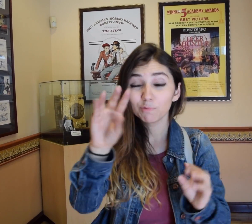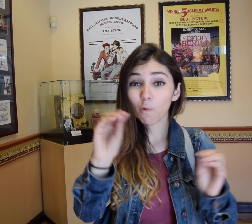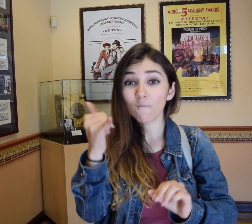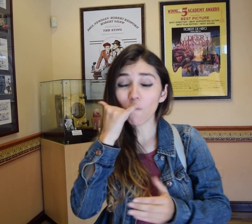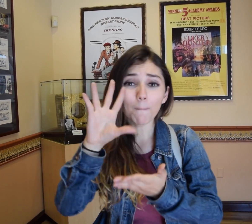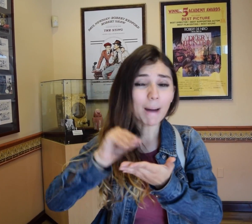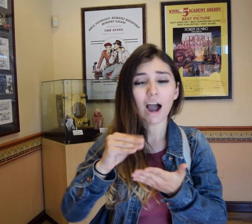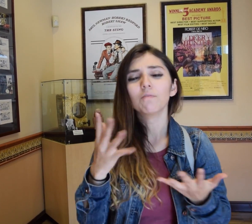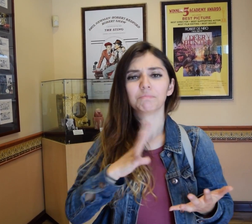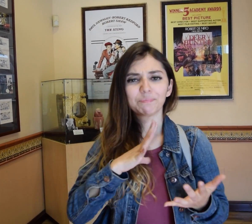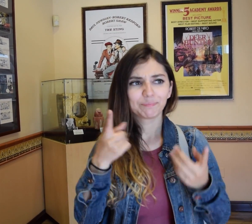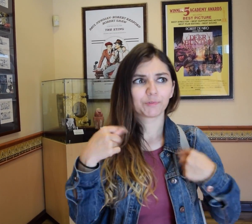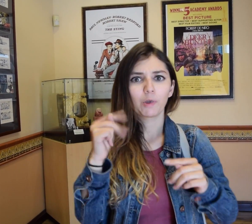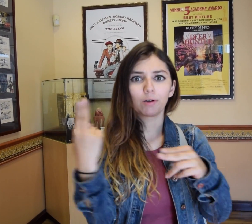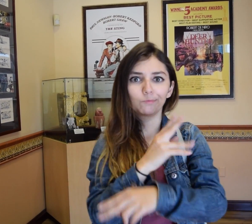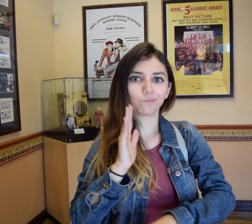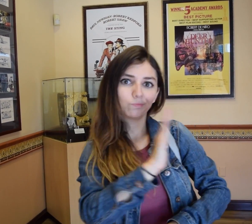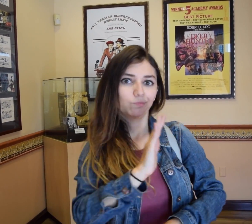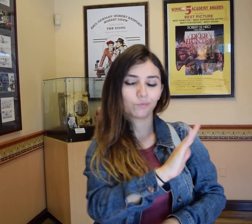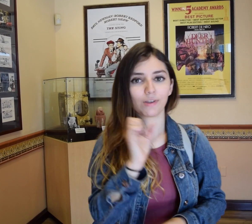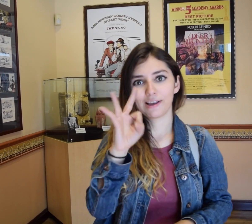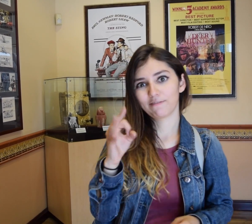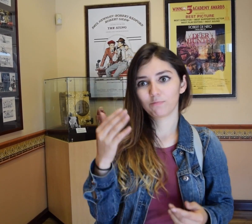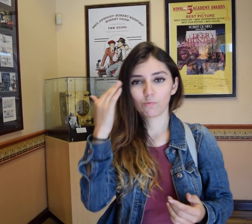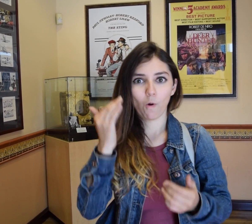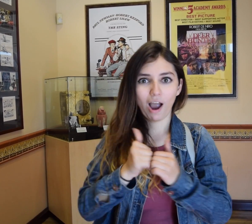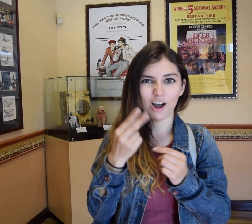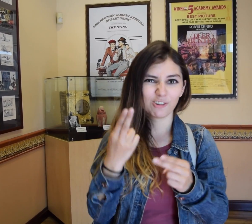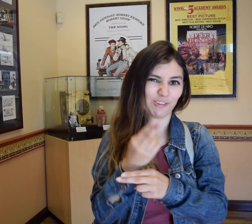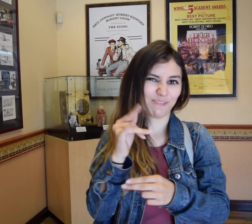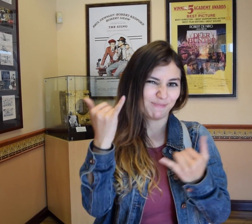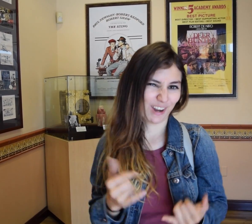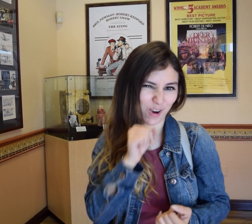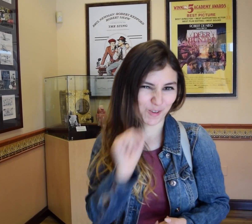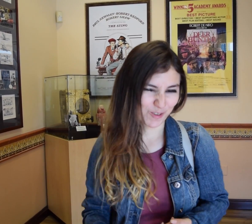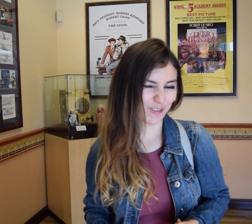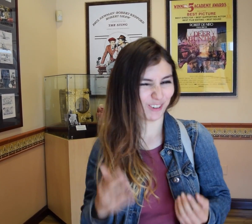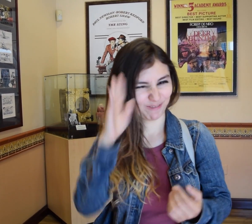If you don't have your phone or if your phone died, you can try using theirs if you know how to use it Now it's really old, I know